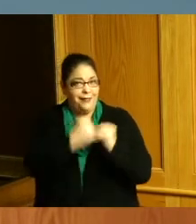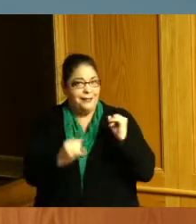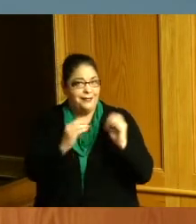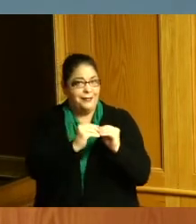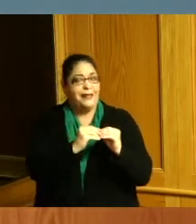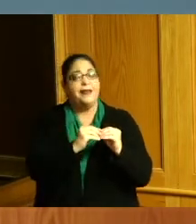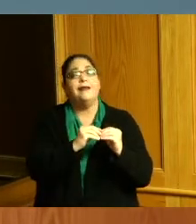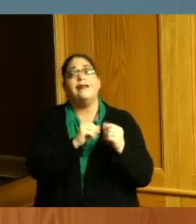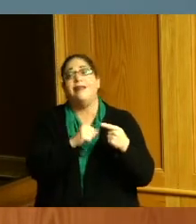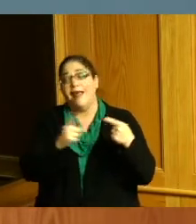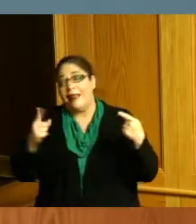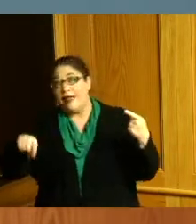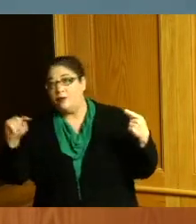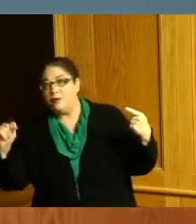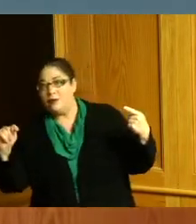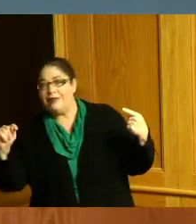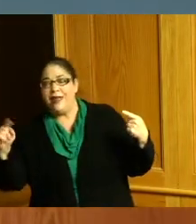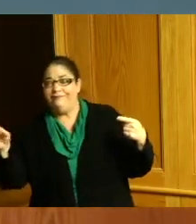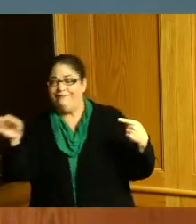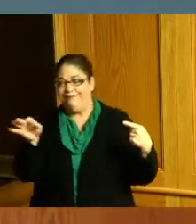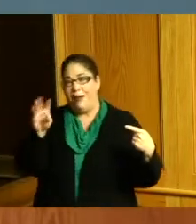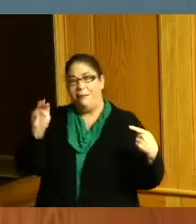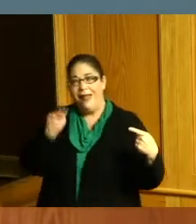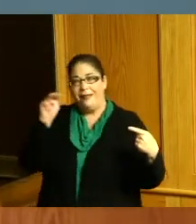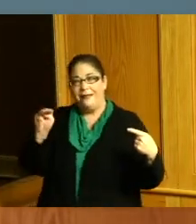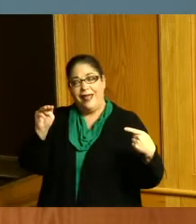so you have a my colleagues you have a proclamation in front of you